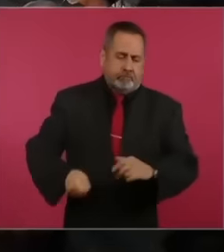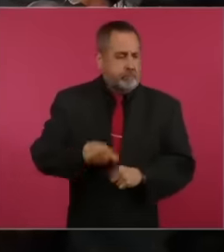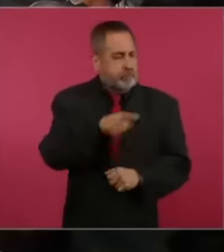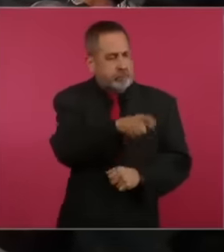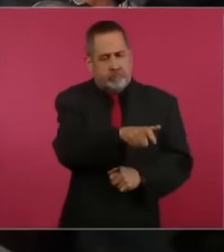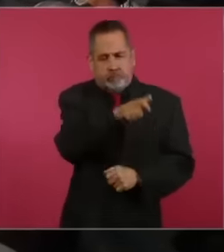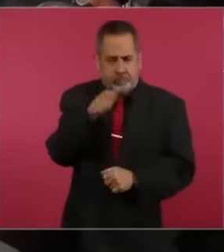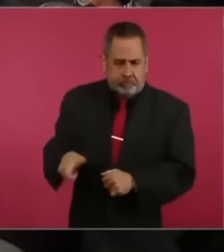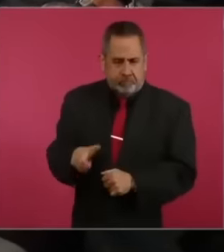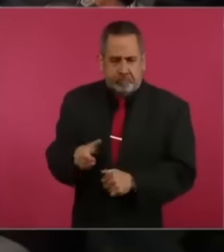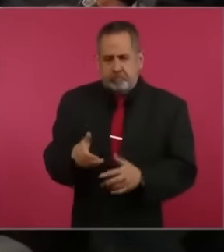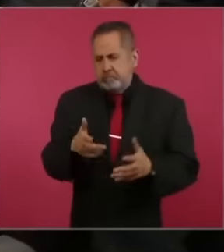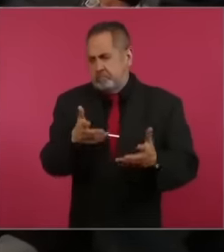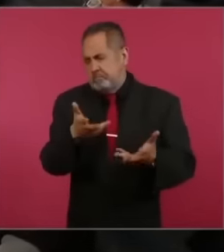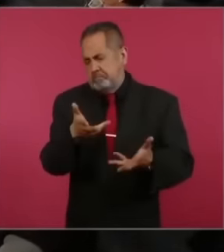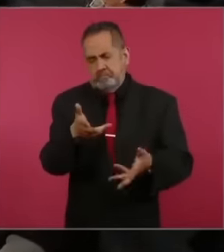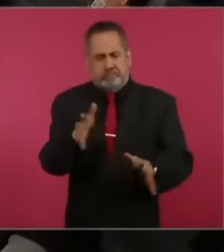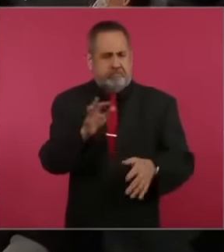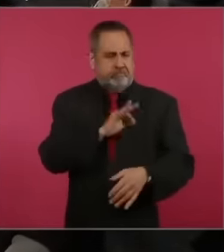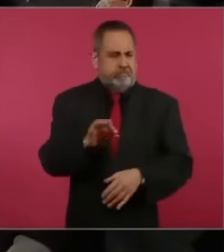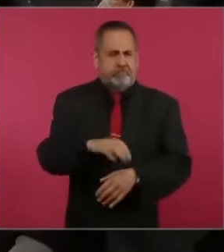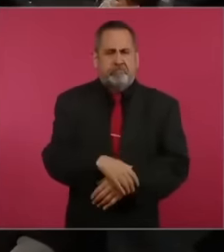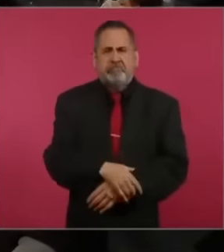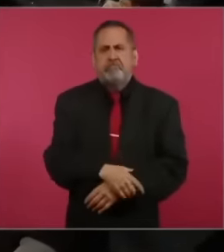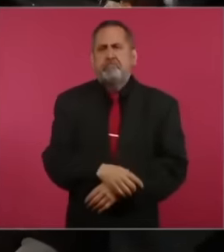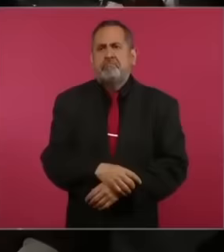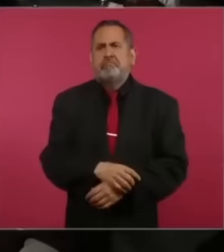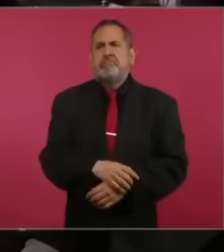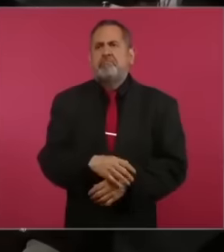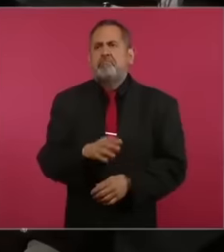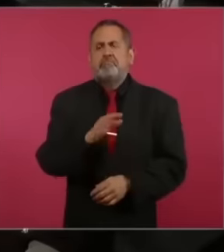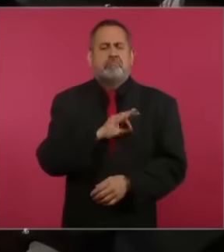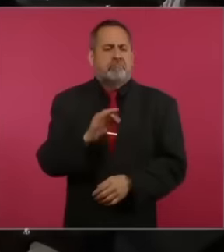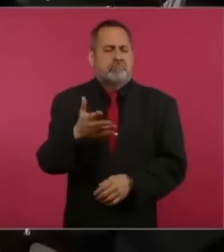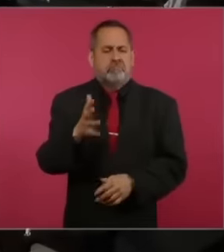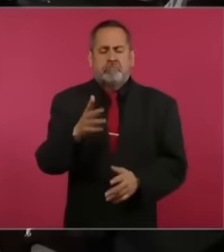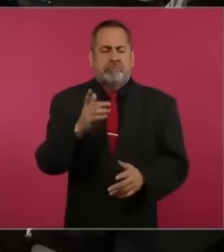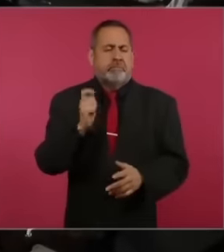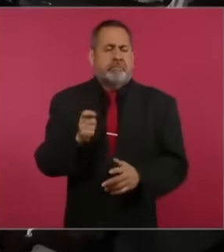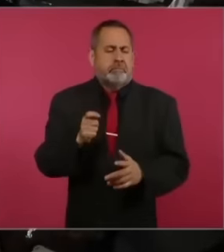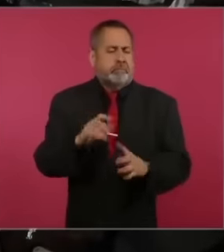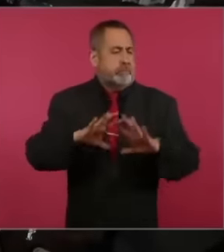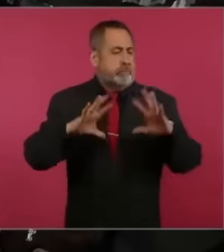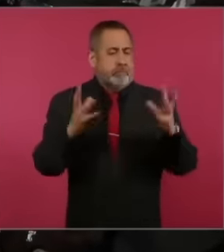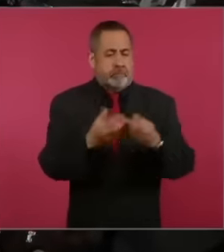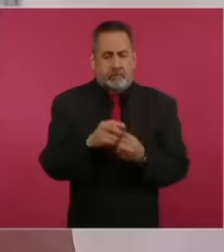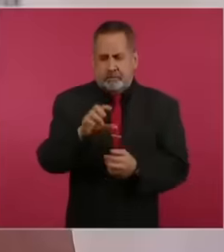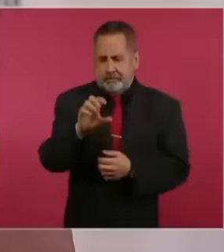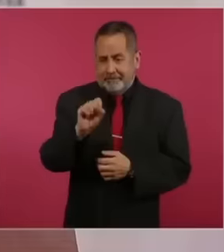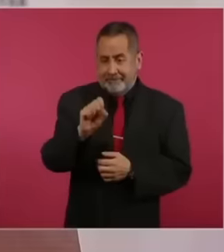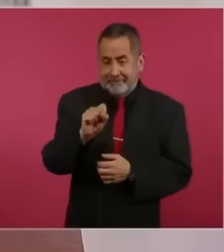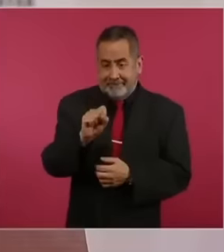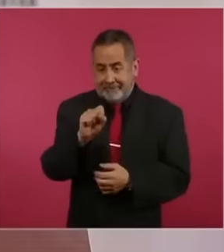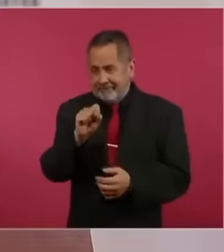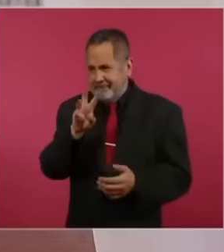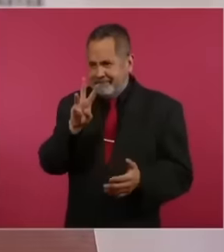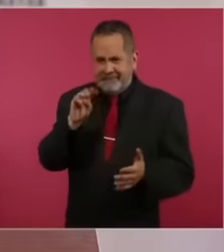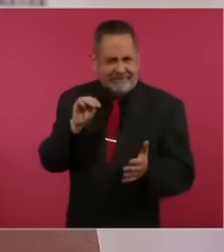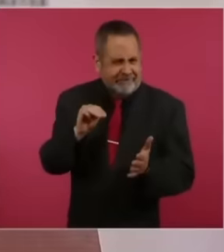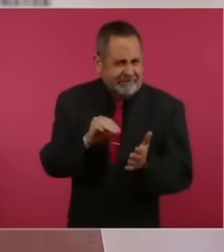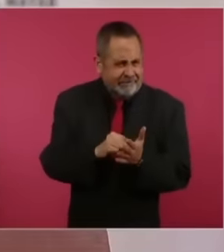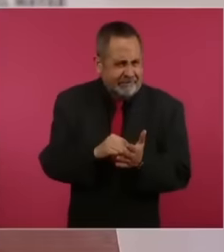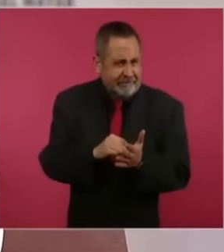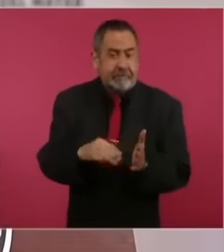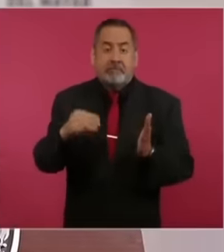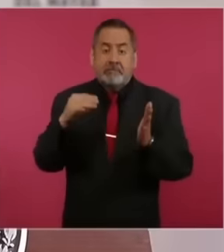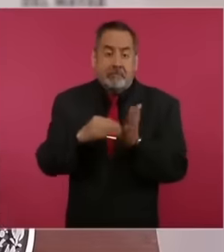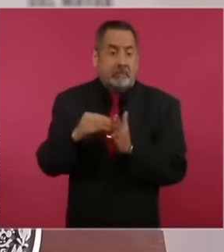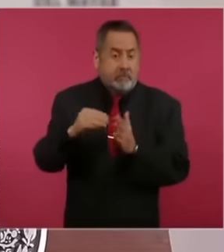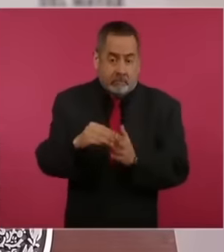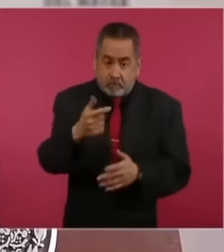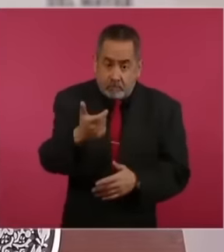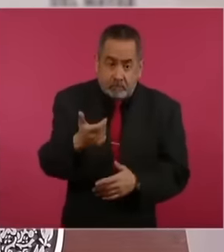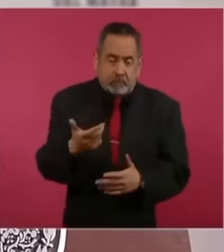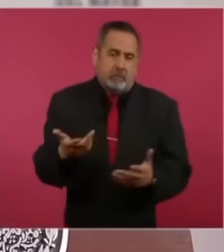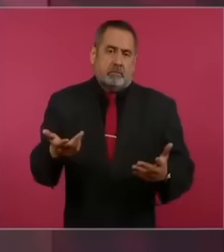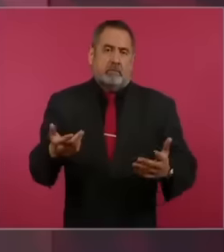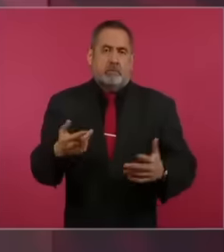but we are talking about an amount in general of 63,000 million million pesos I take the opportunity